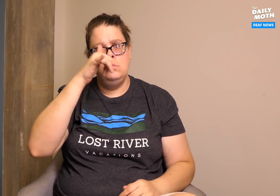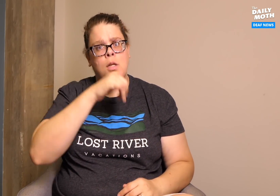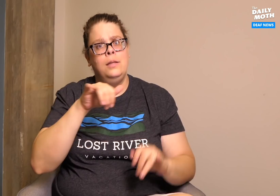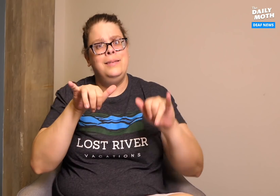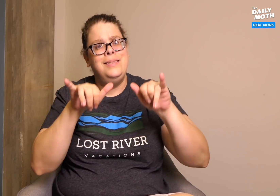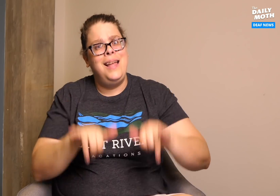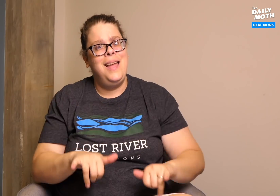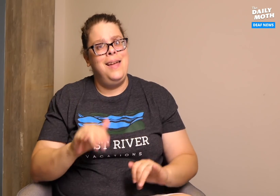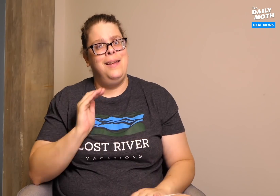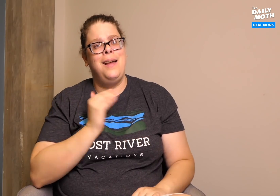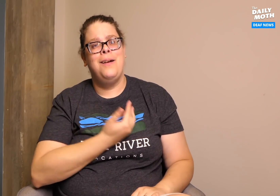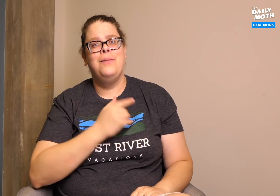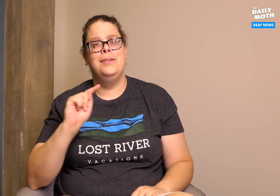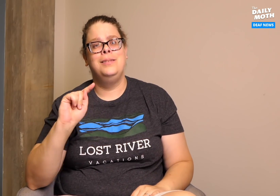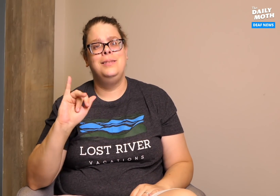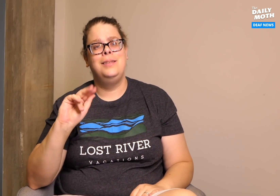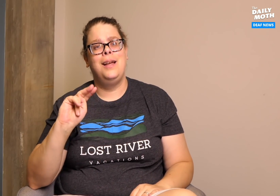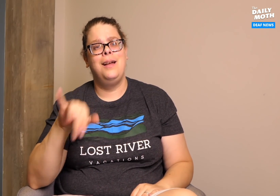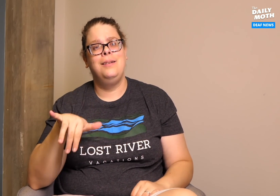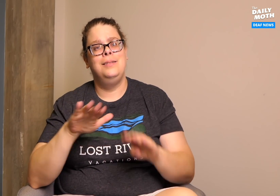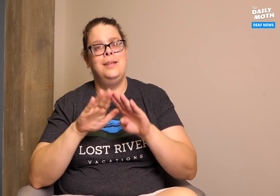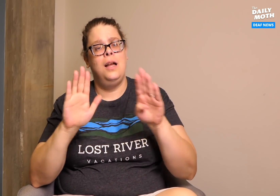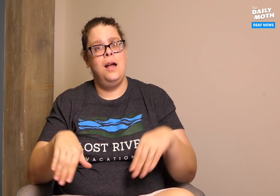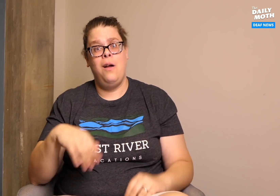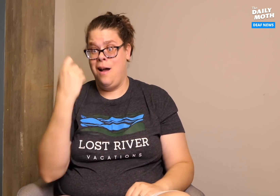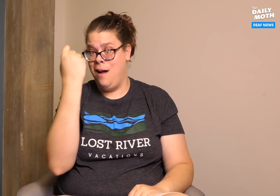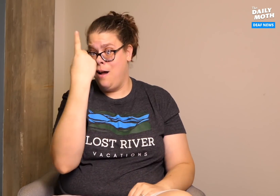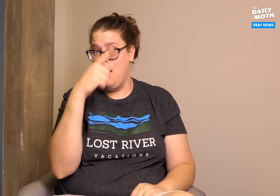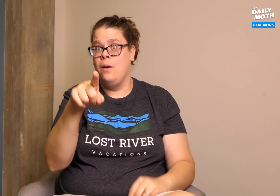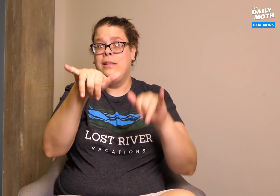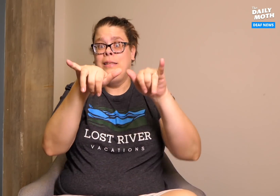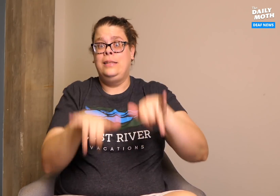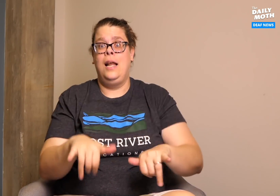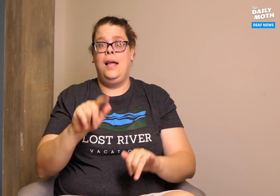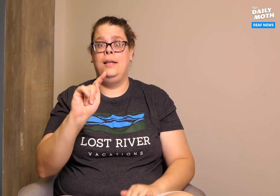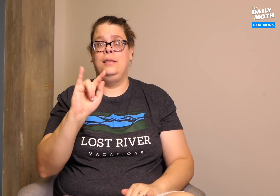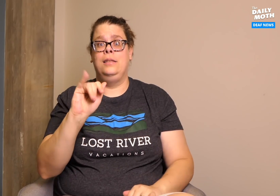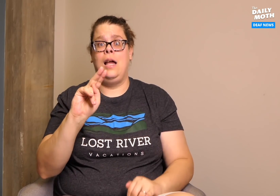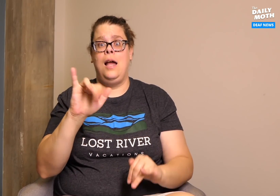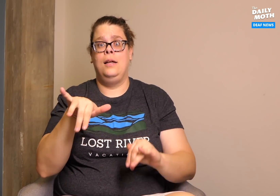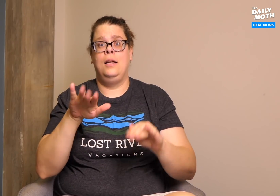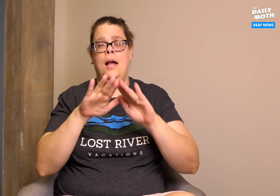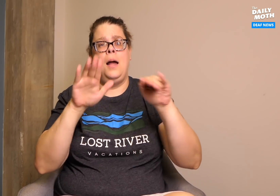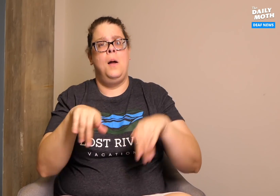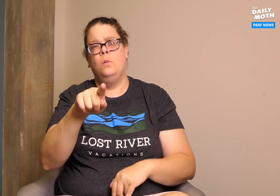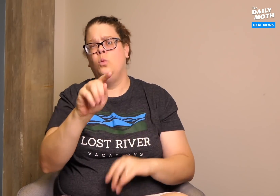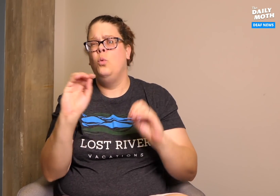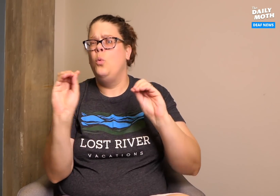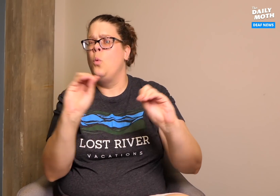you could stay at our tiny house. Remember if you choose to stay at the tiny house,